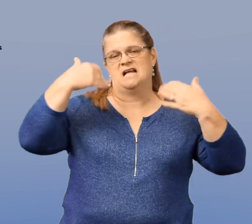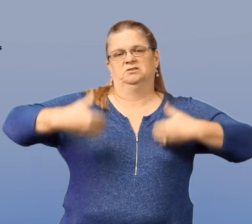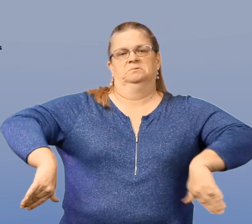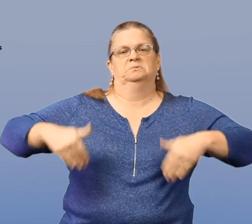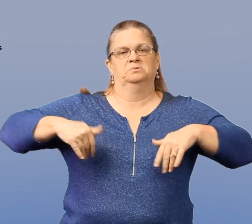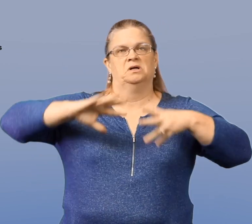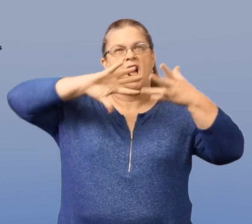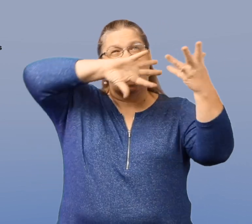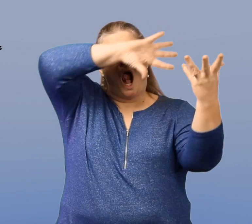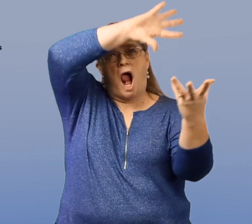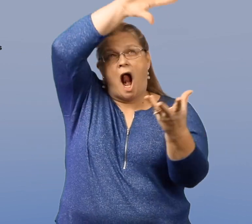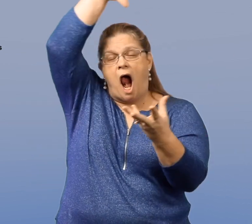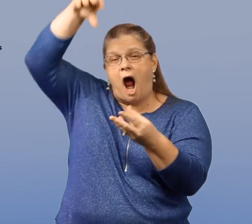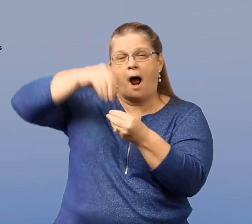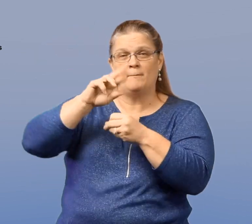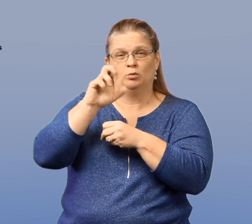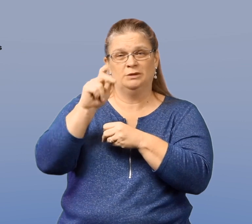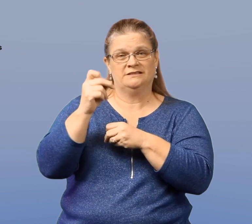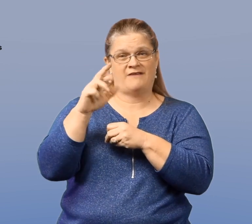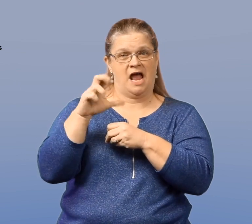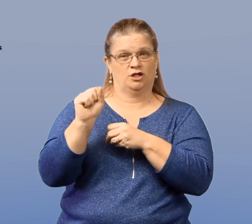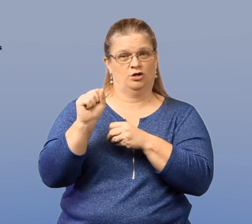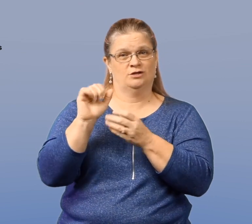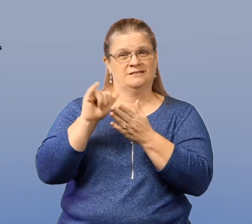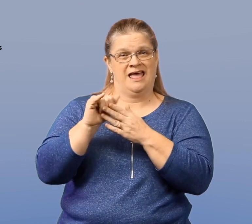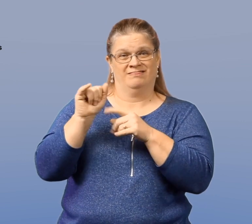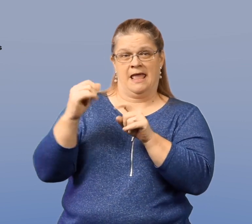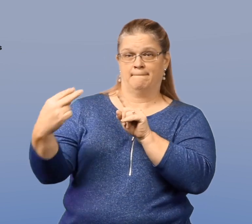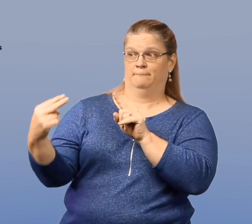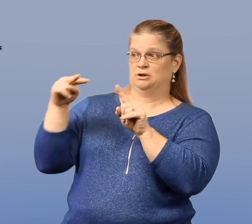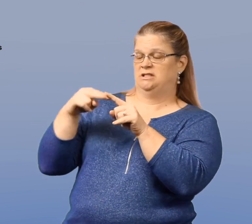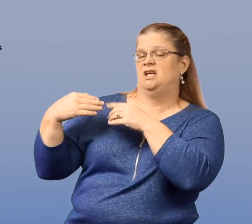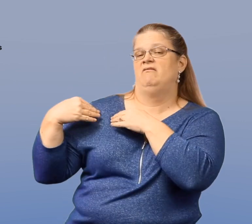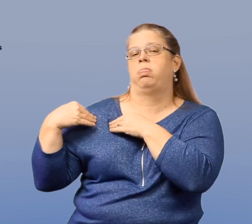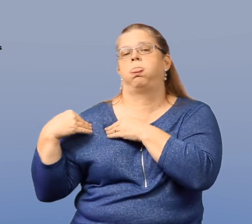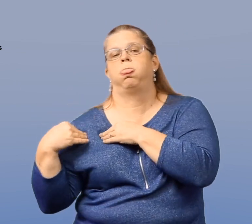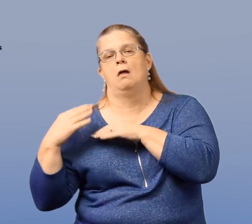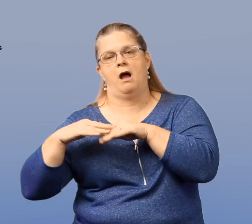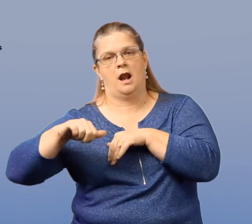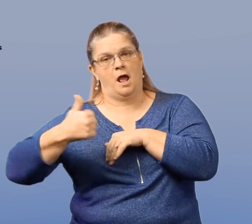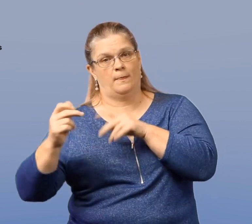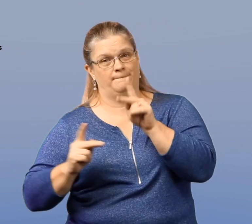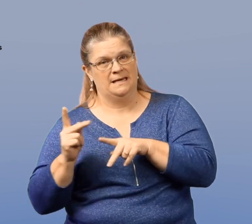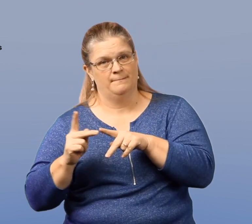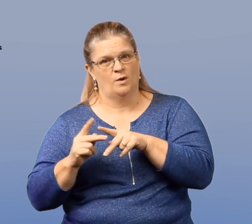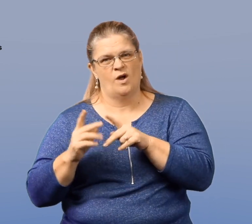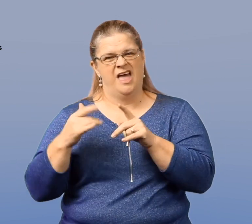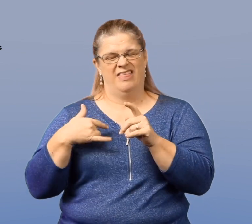When you consider all of these risk factors, as well as the feeling of being a burden,